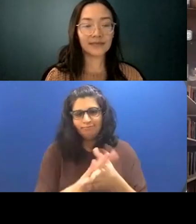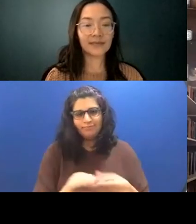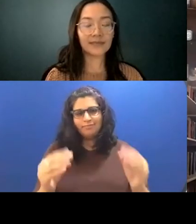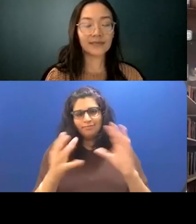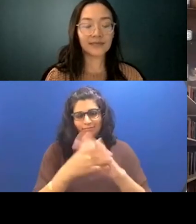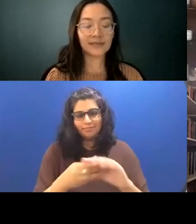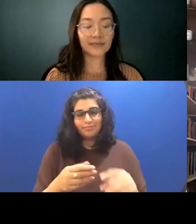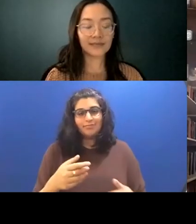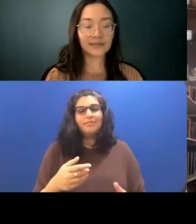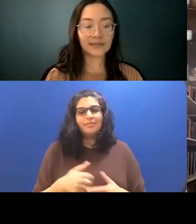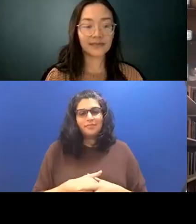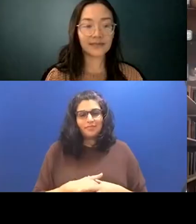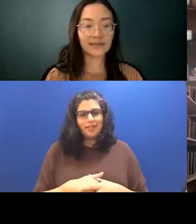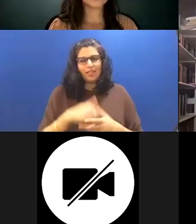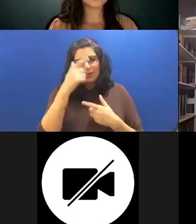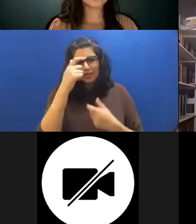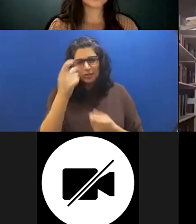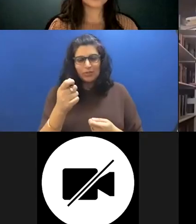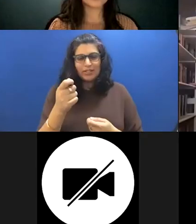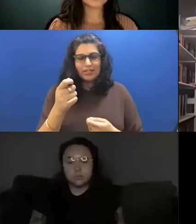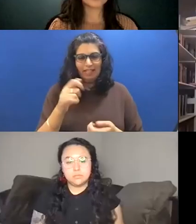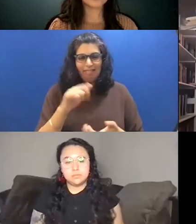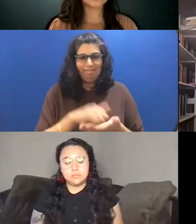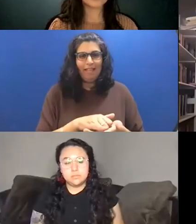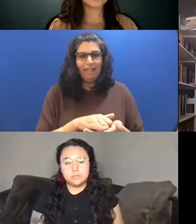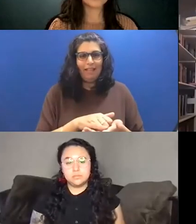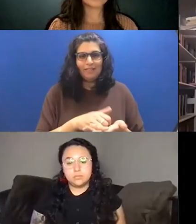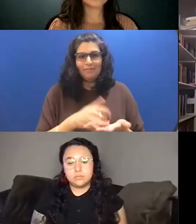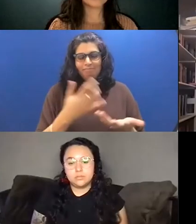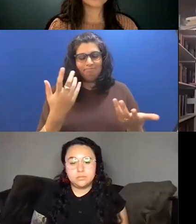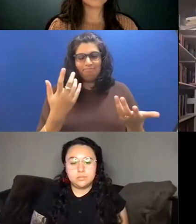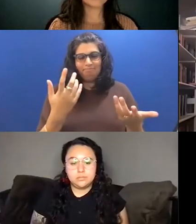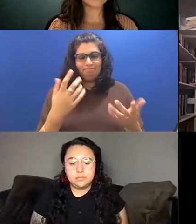and I always thought it was interesting that that recurred thing. Thank you.